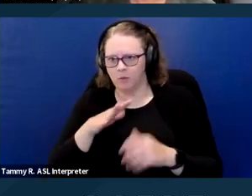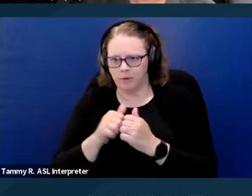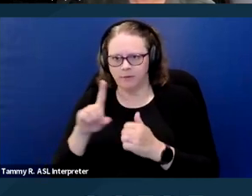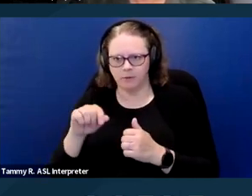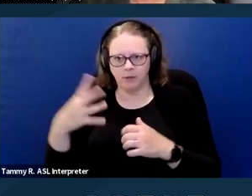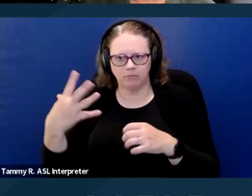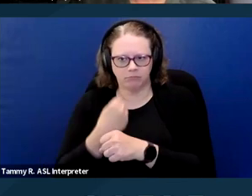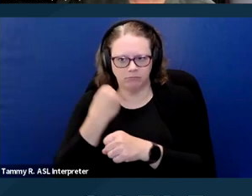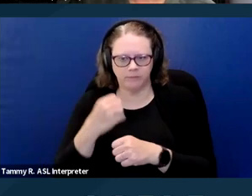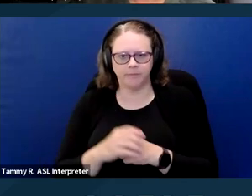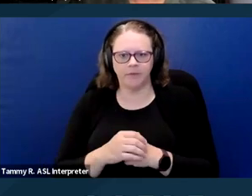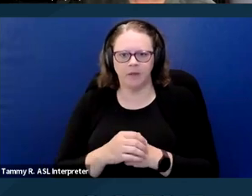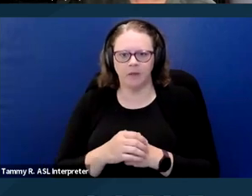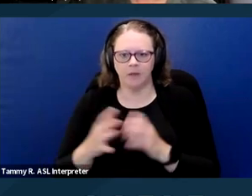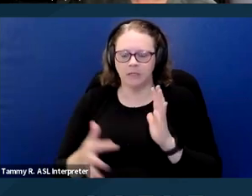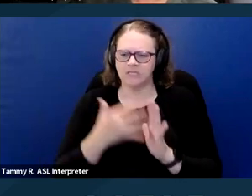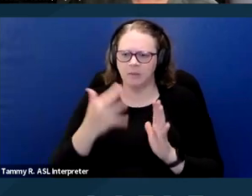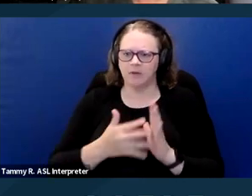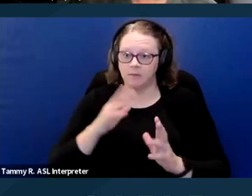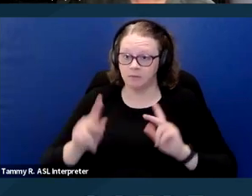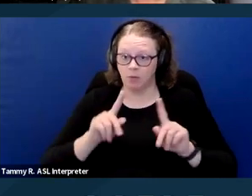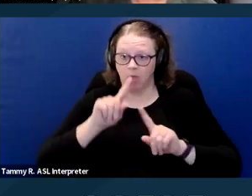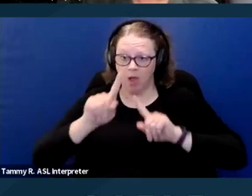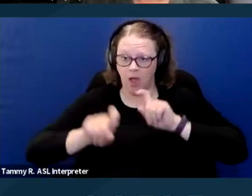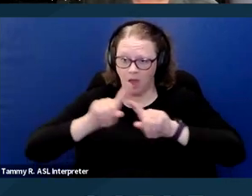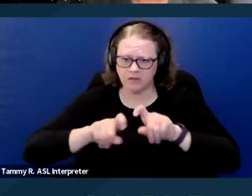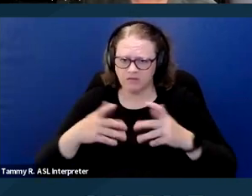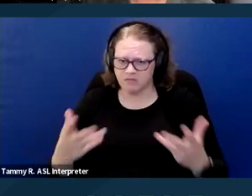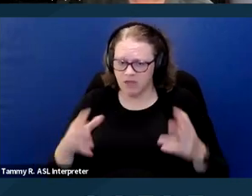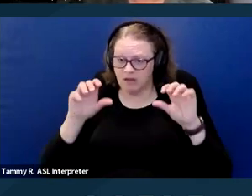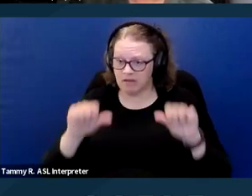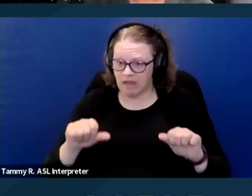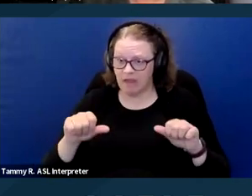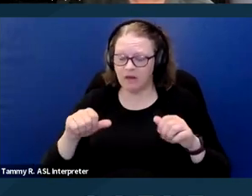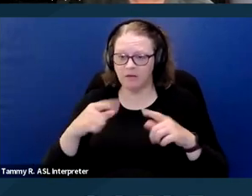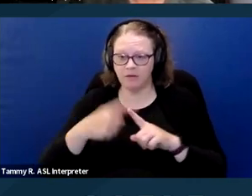Sometimes, you'll get questions about whether or not a tenant can have more than one assistance animal.